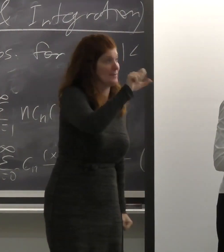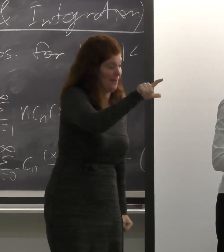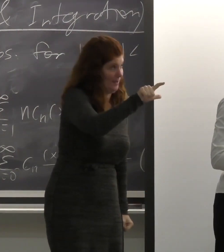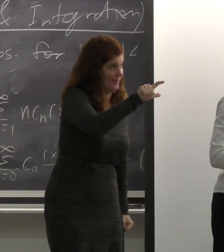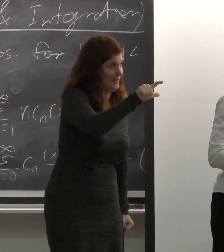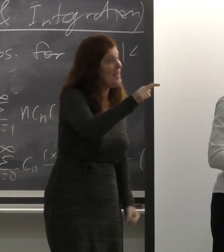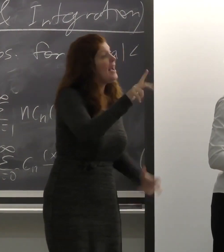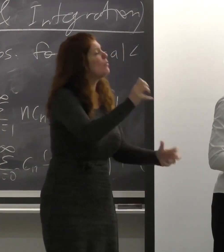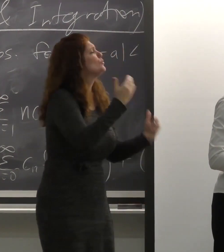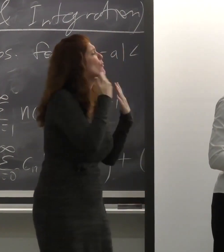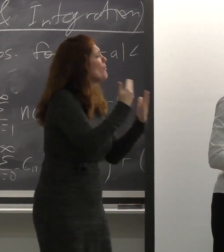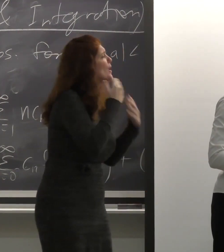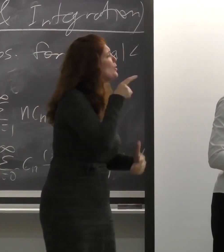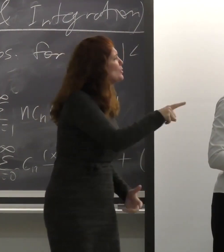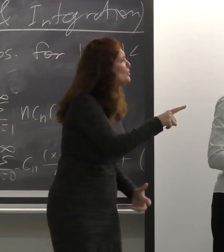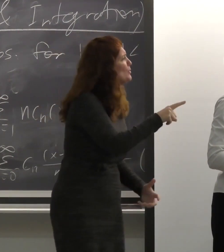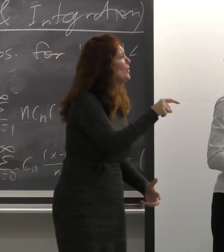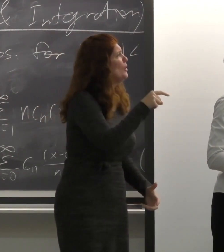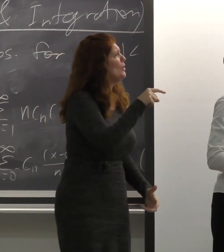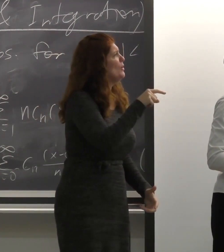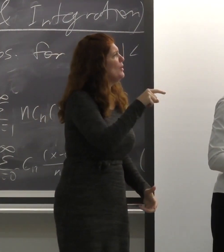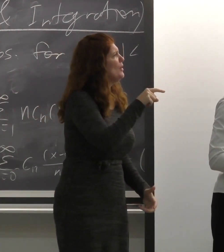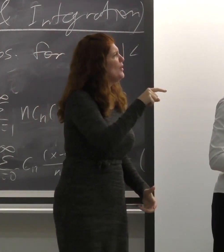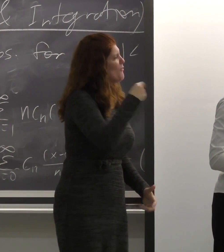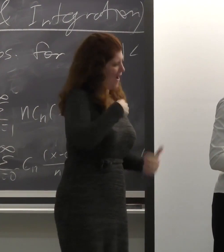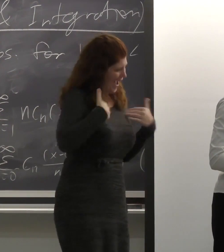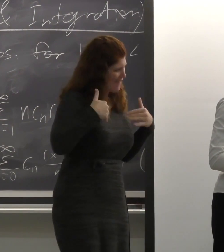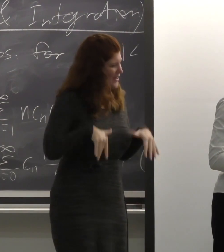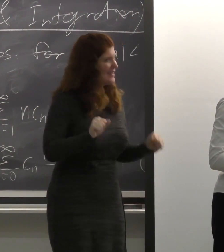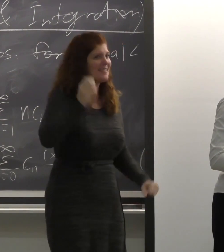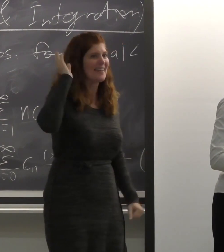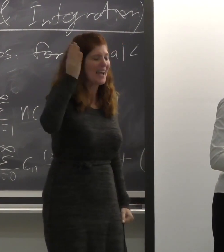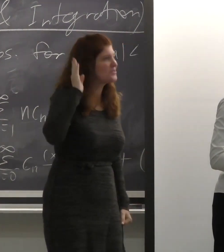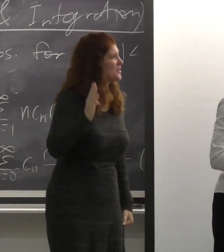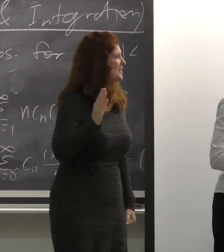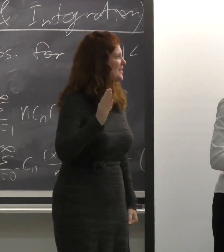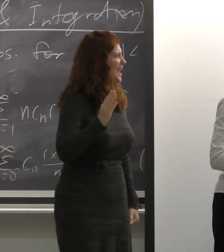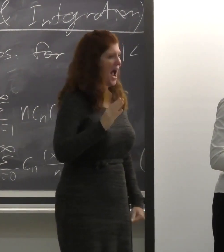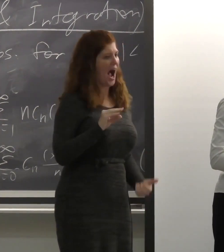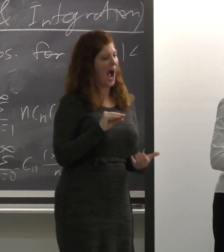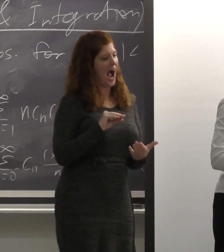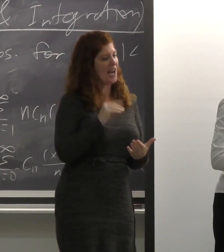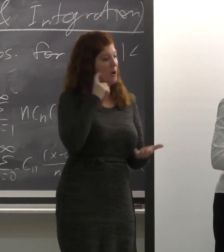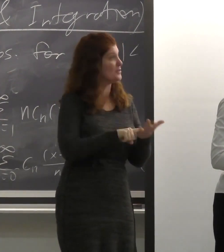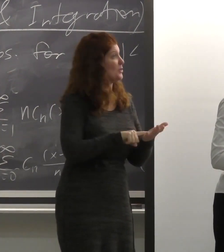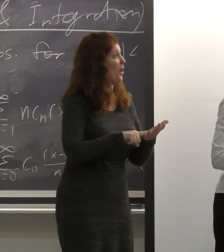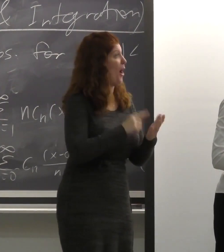And I wanted to thank you for having the lecture. I noticed it on my calendar about an hour ago. So I .